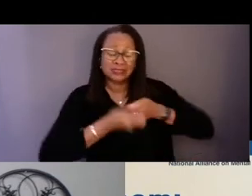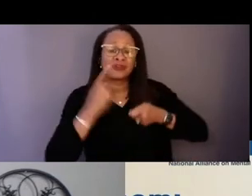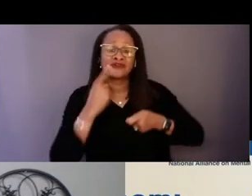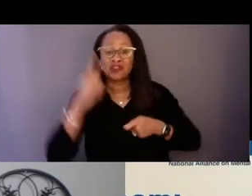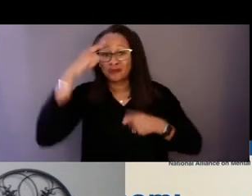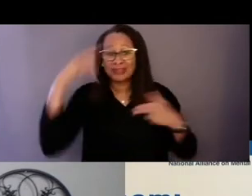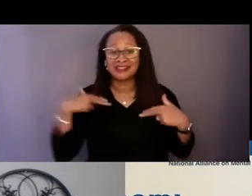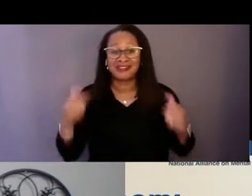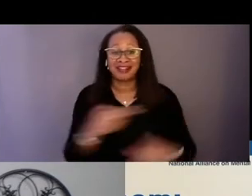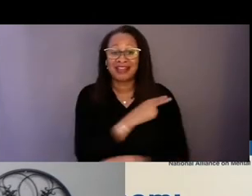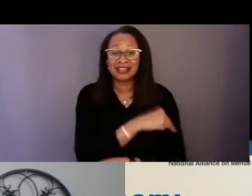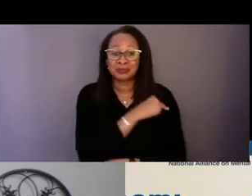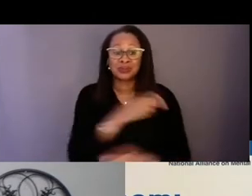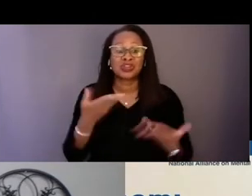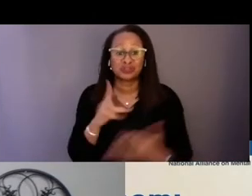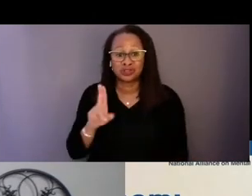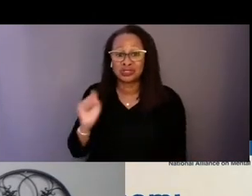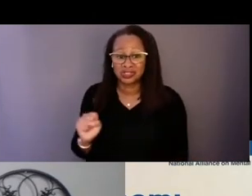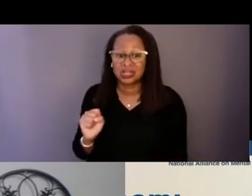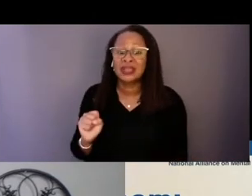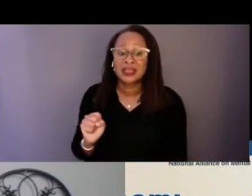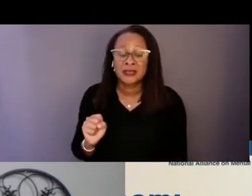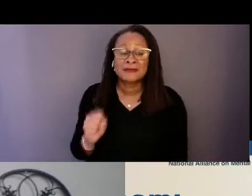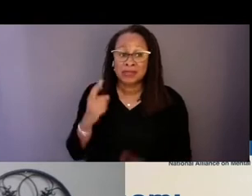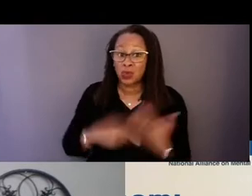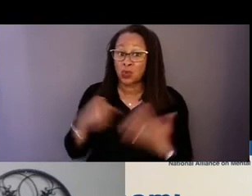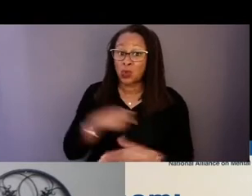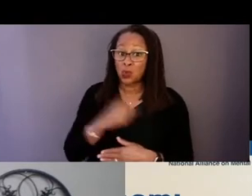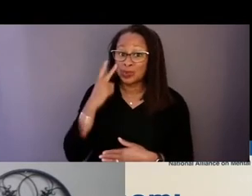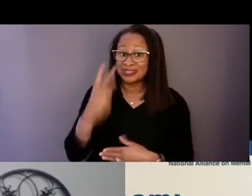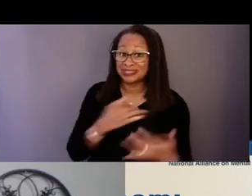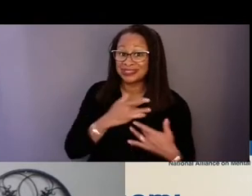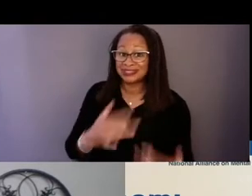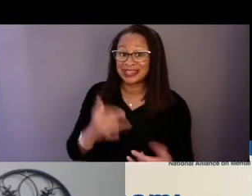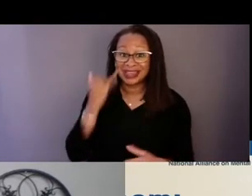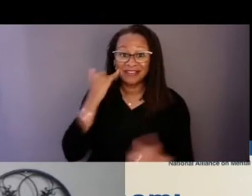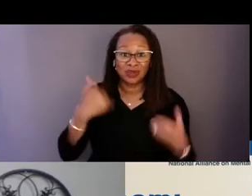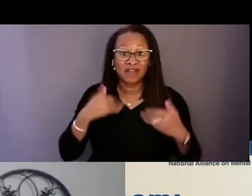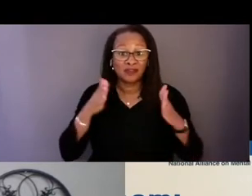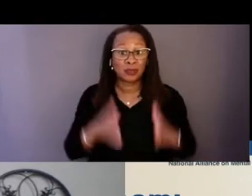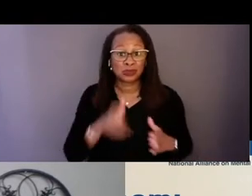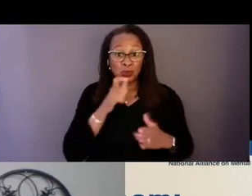And what we see is that if you have someone that's in a mental health crisis